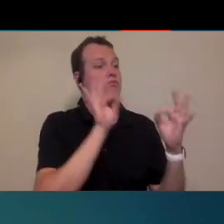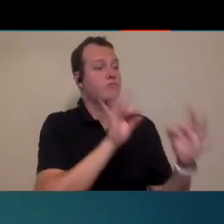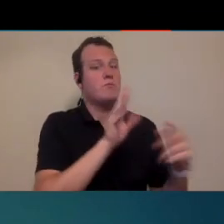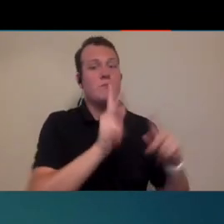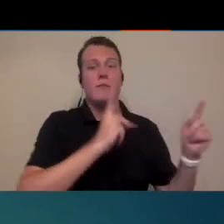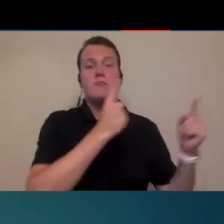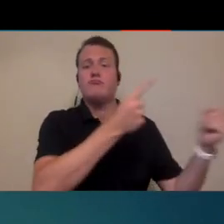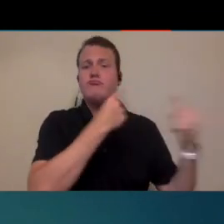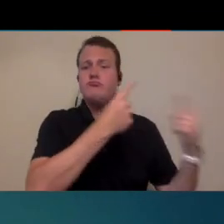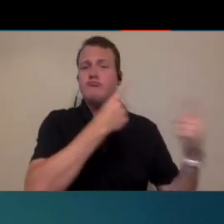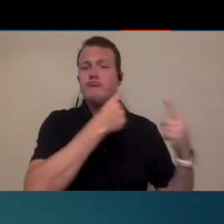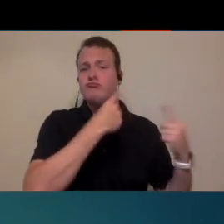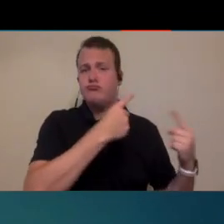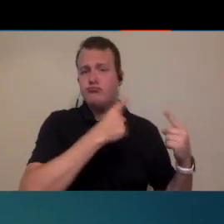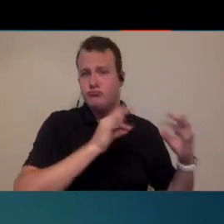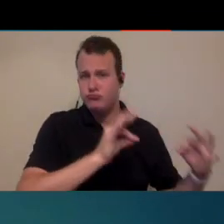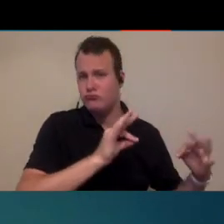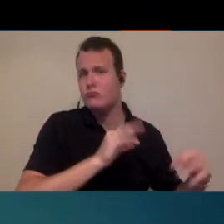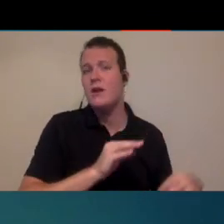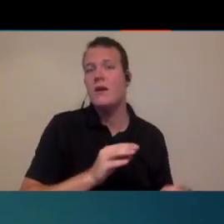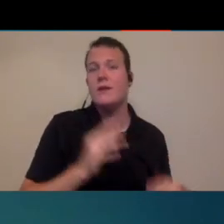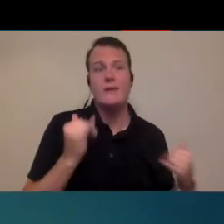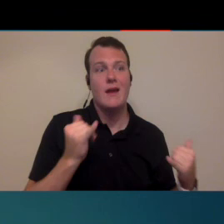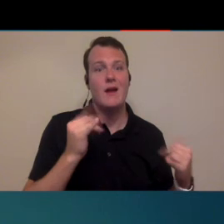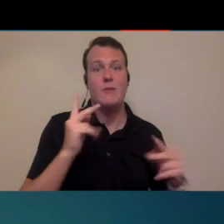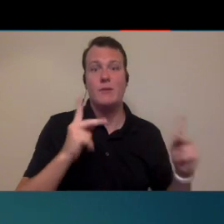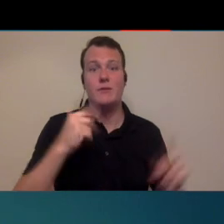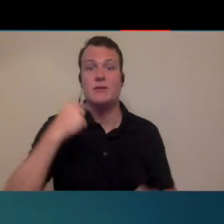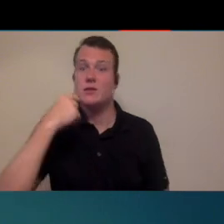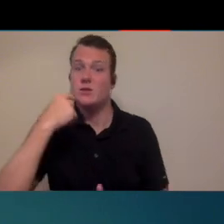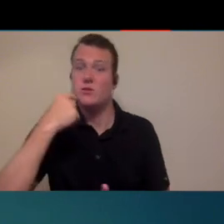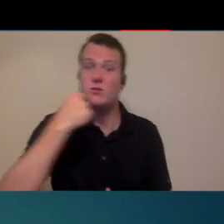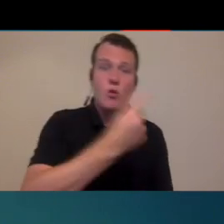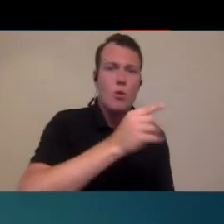schedule and people happily coming into your clinics to people being told that